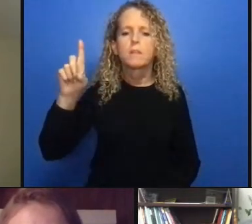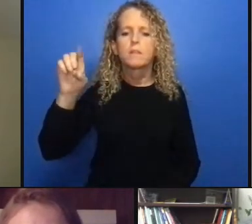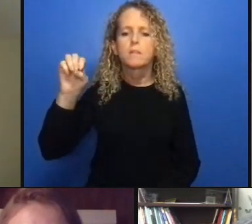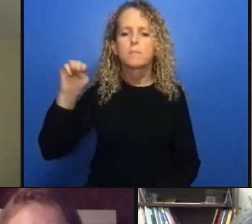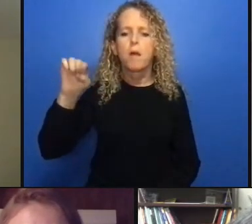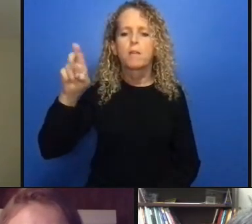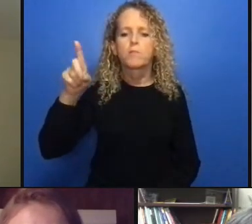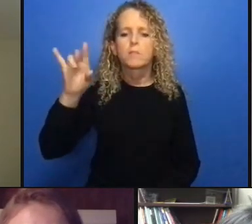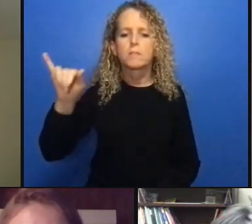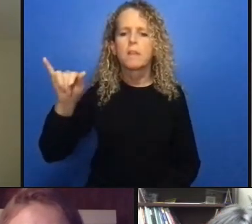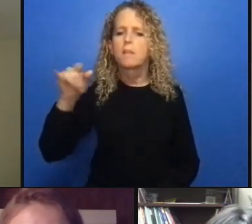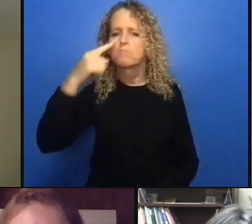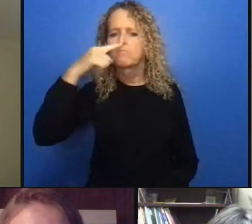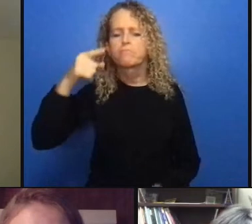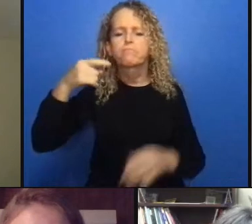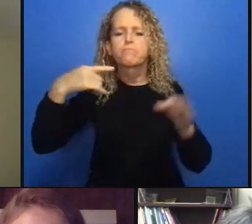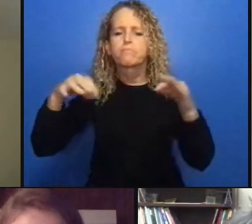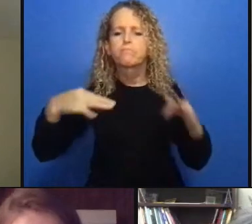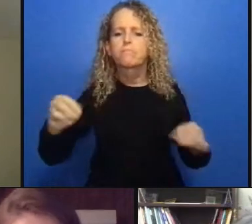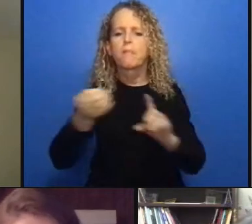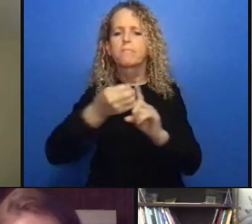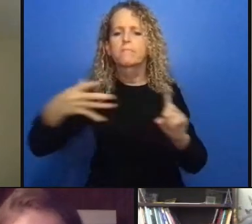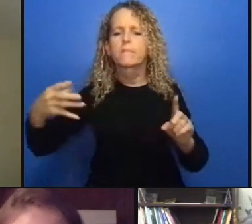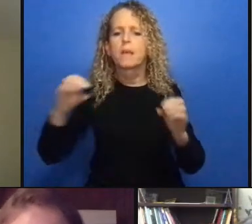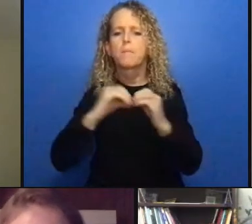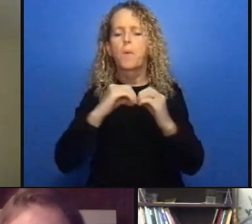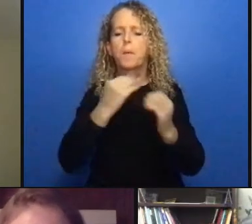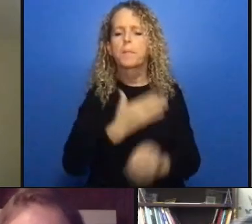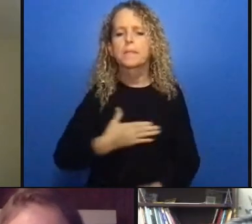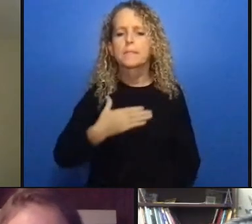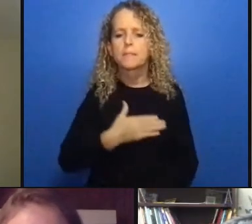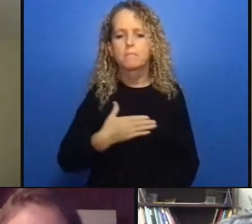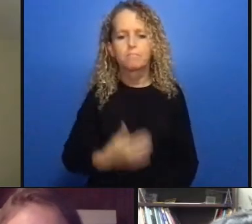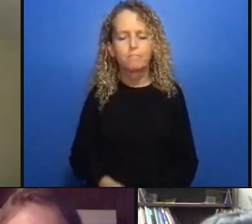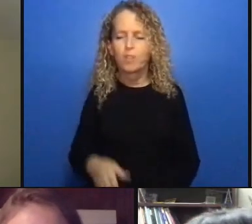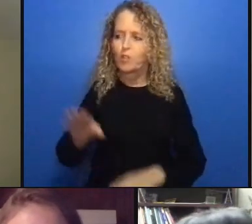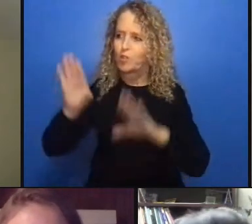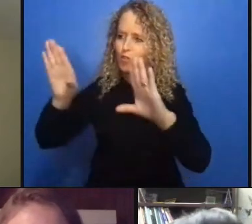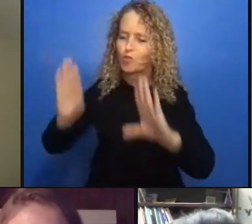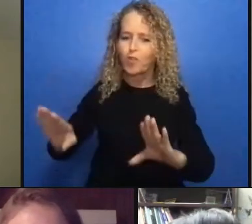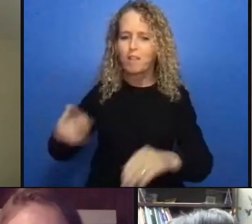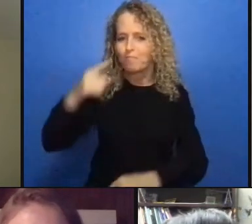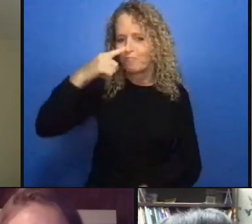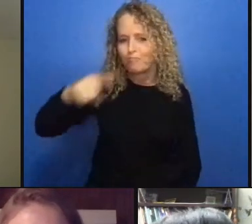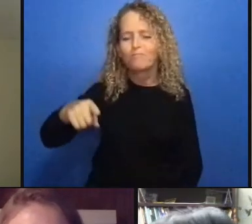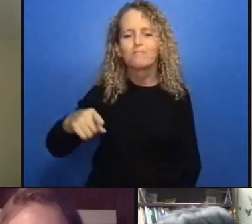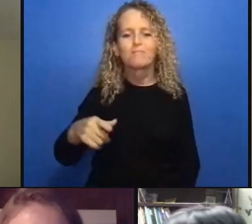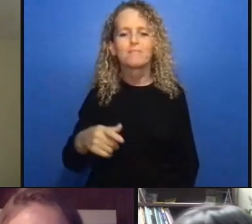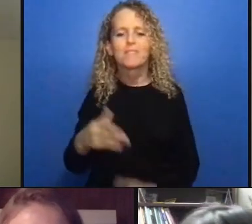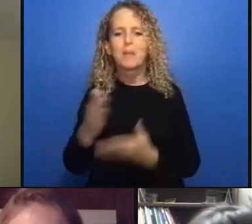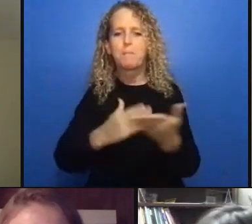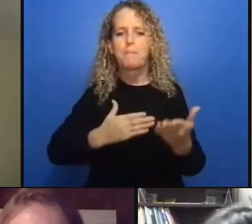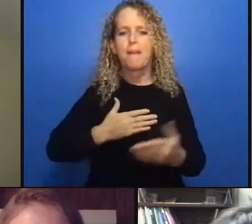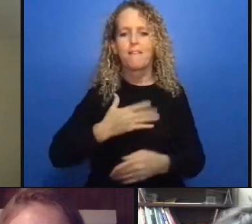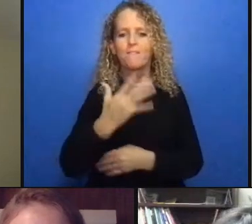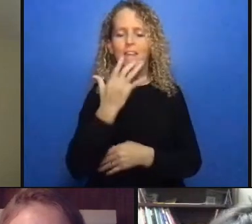reinvigorated that knowledge because it is simply you know it's it's it's a legal fact that that